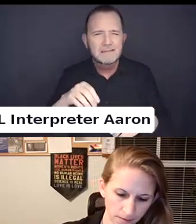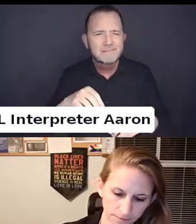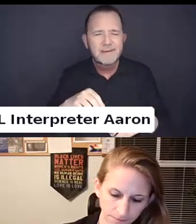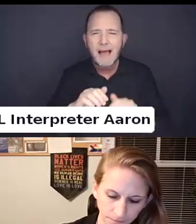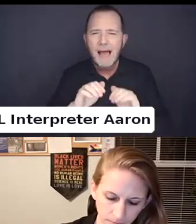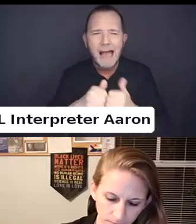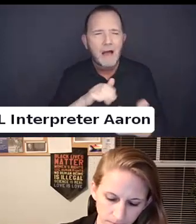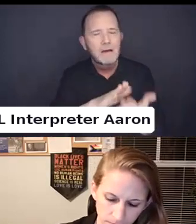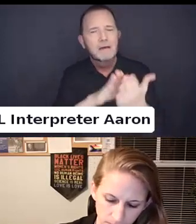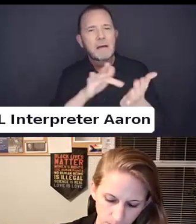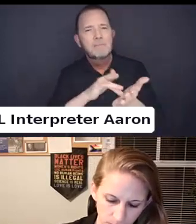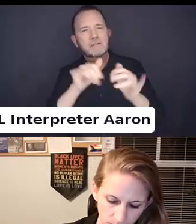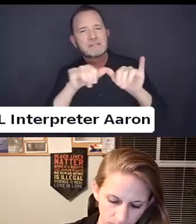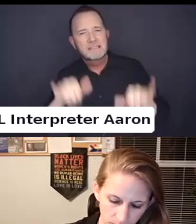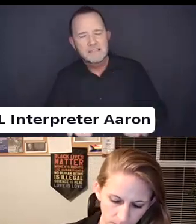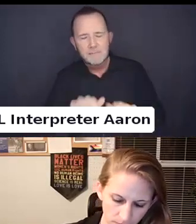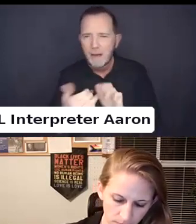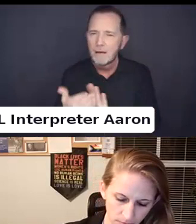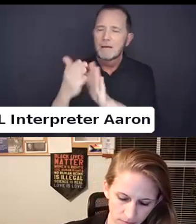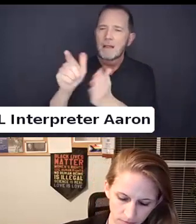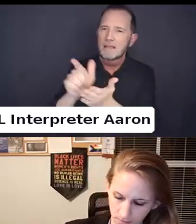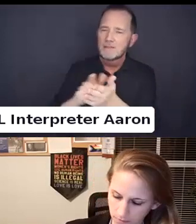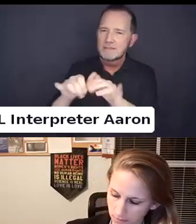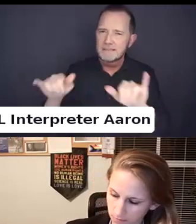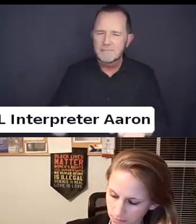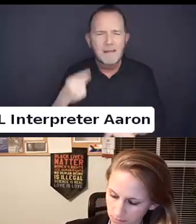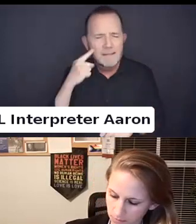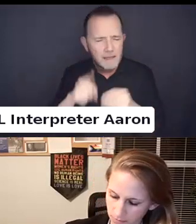When you think about psychiatry.